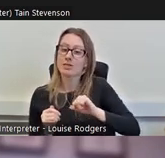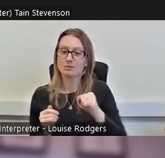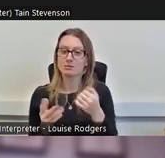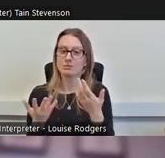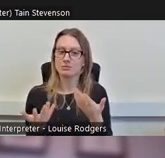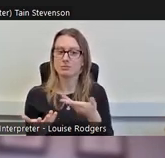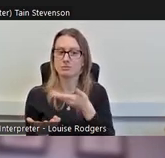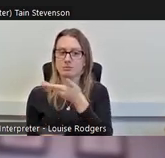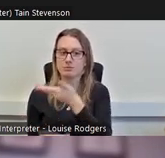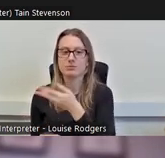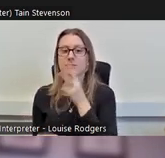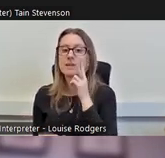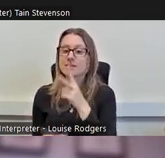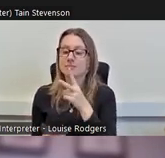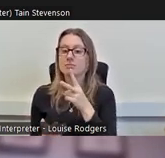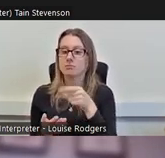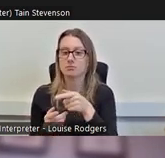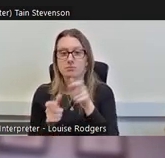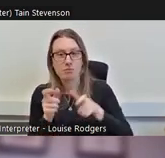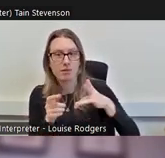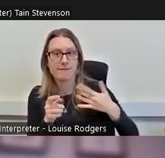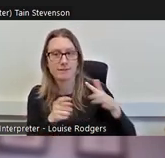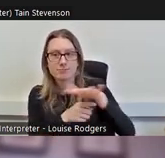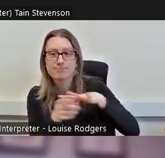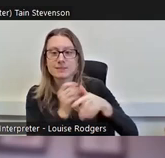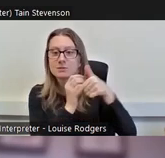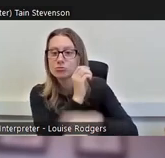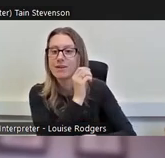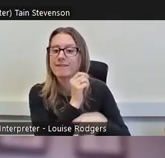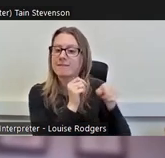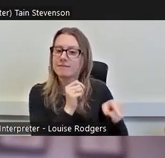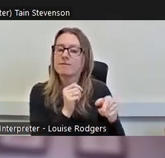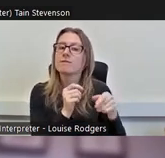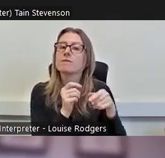living in the most deprived backgrounds make up the majority of volunteers at 27%.